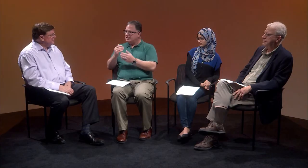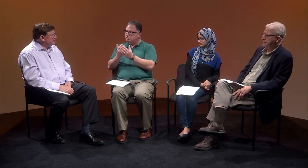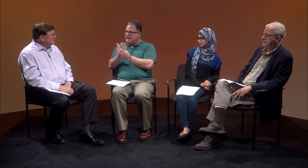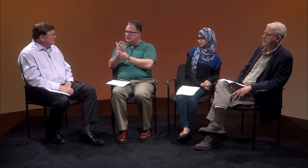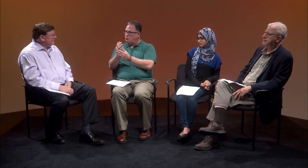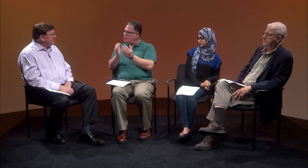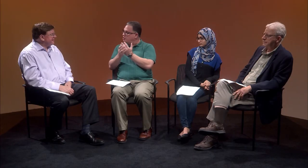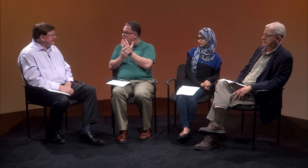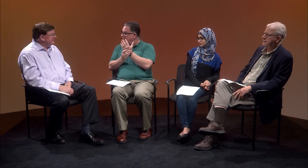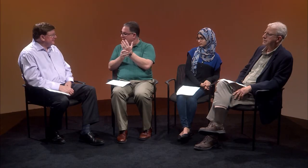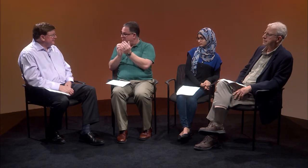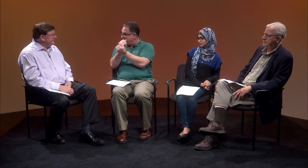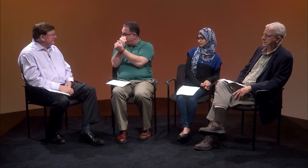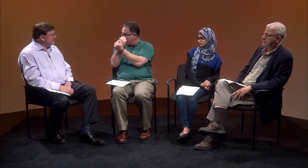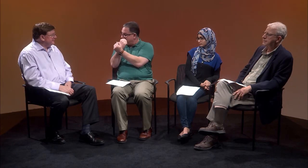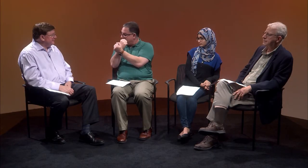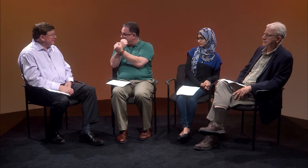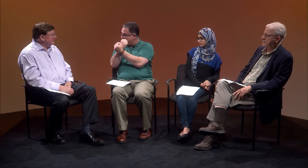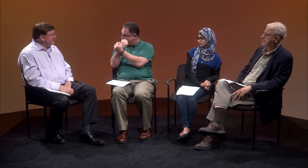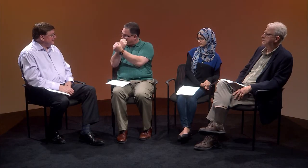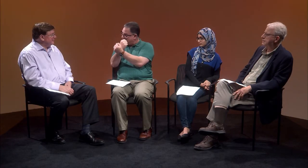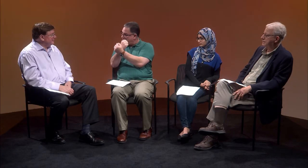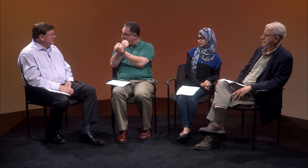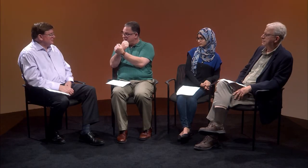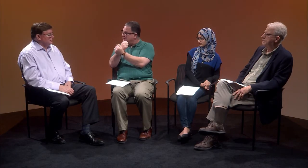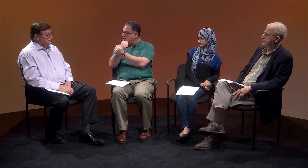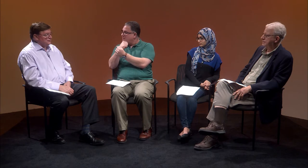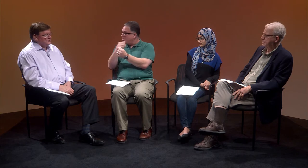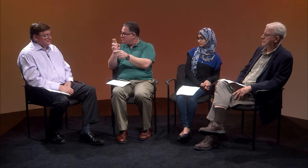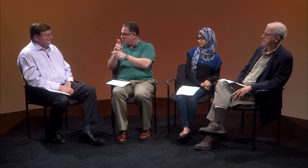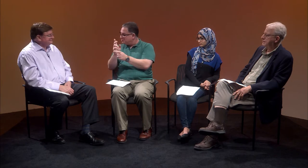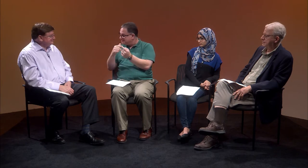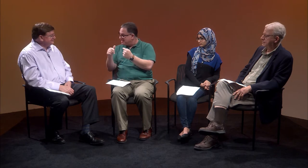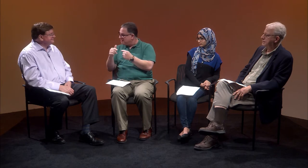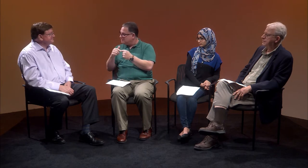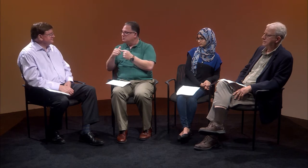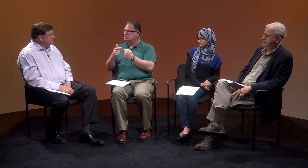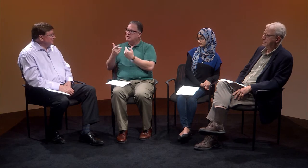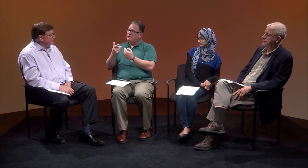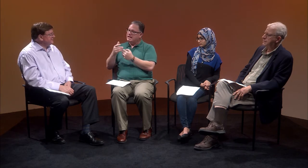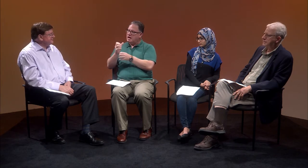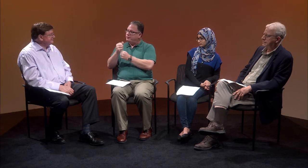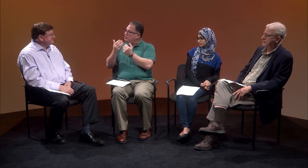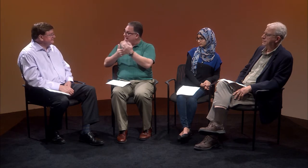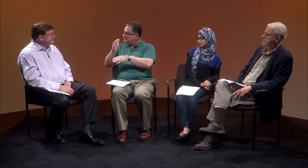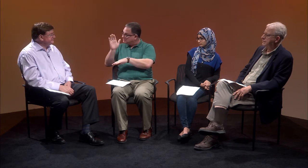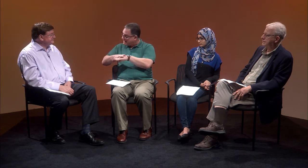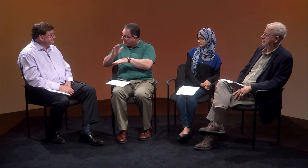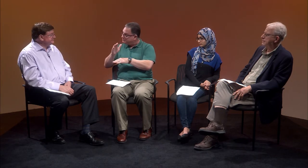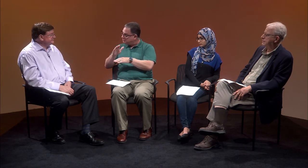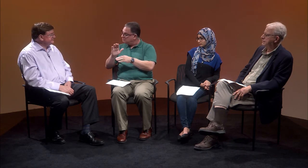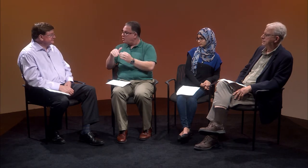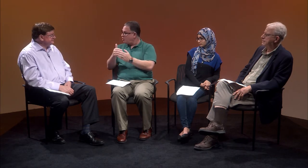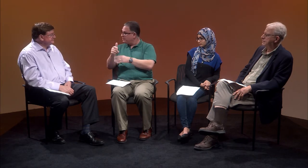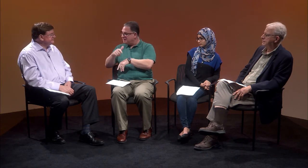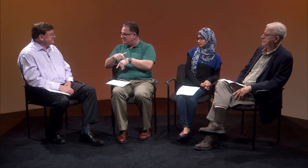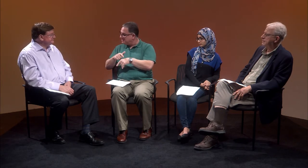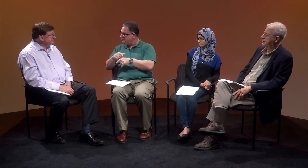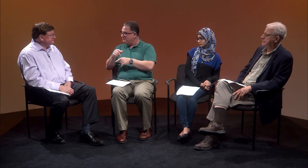They actually had to wear gloves tied together so they couldn't use the sign language. They got their hands slapped all the time